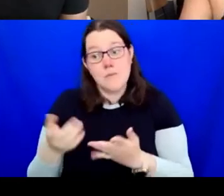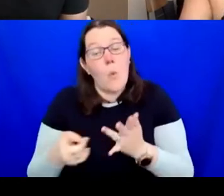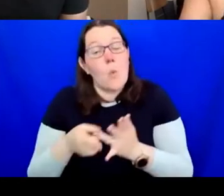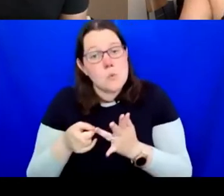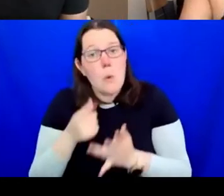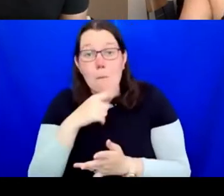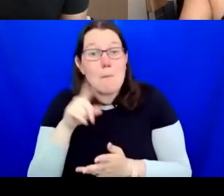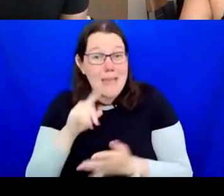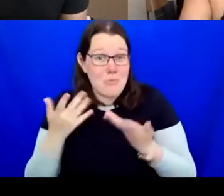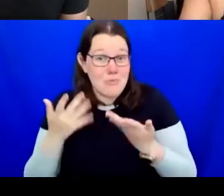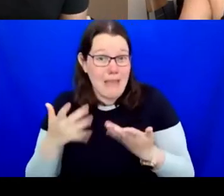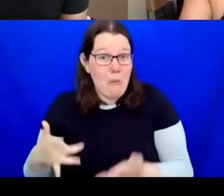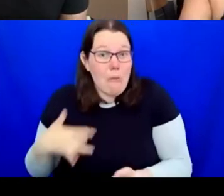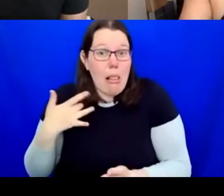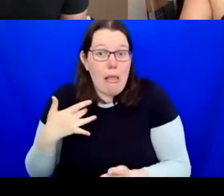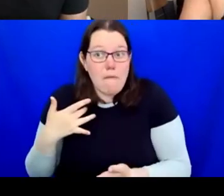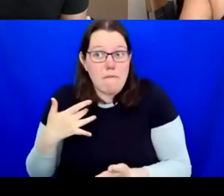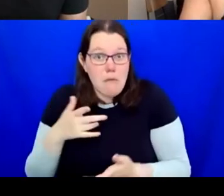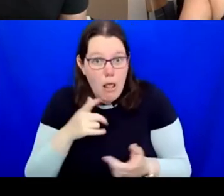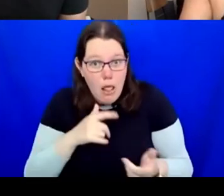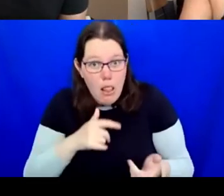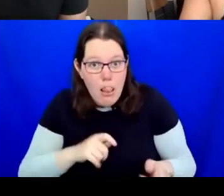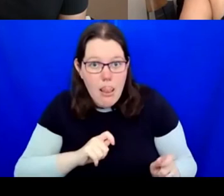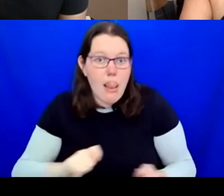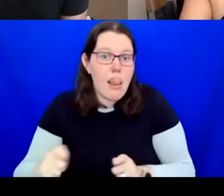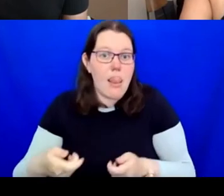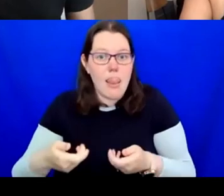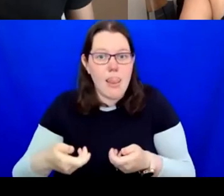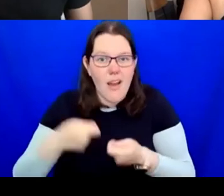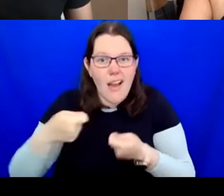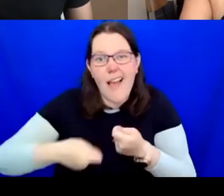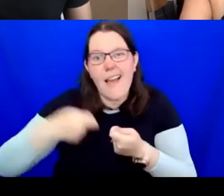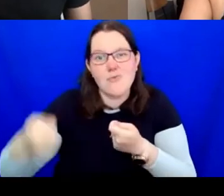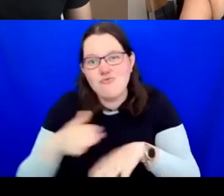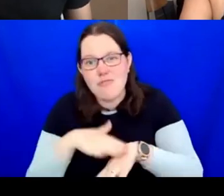they are still enjoying, they will always continue to enjoy their cultural experiences.